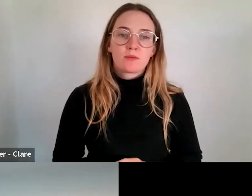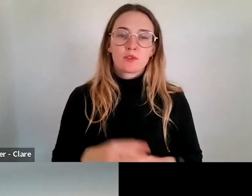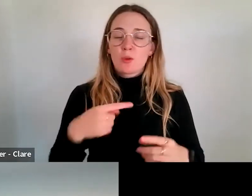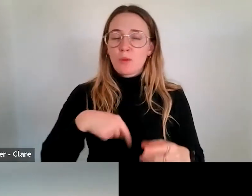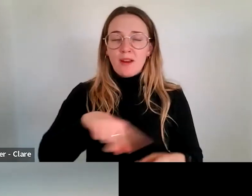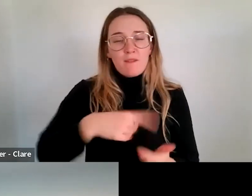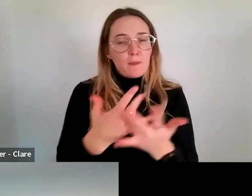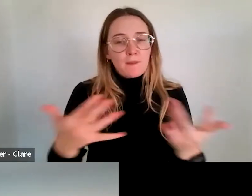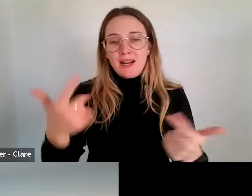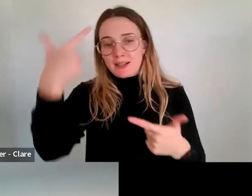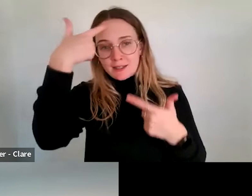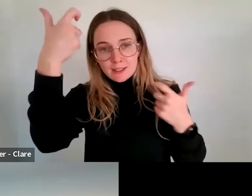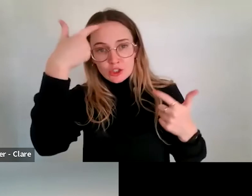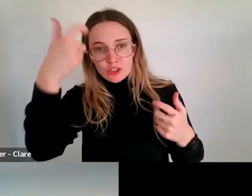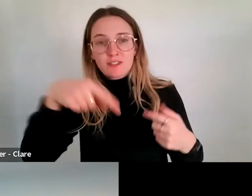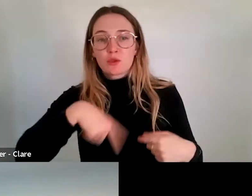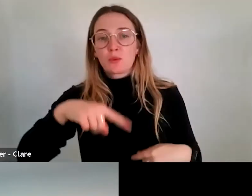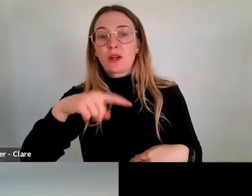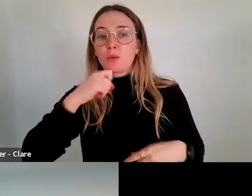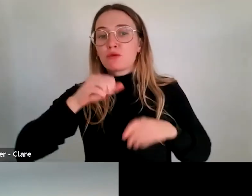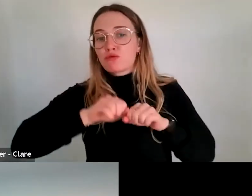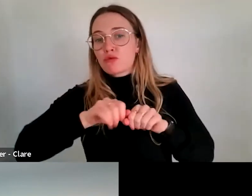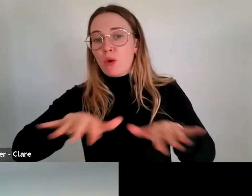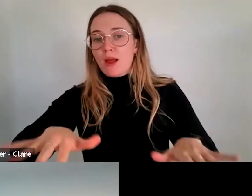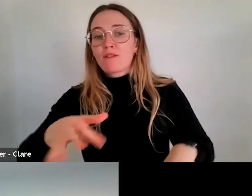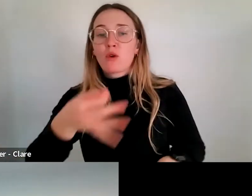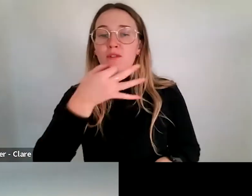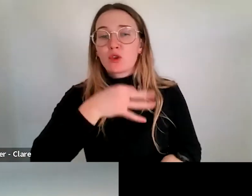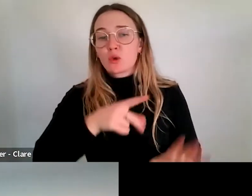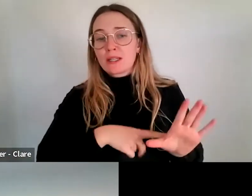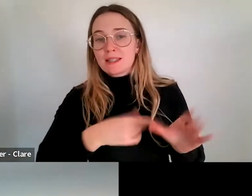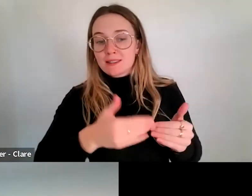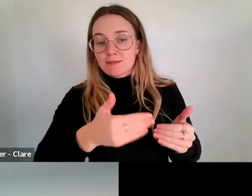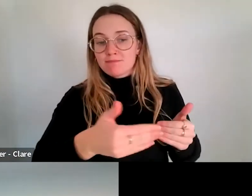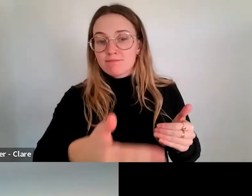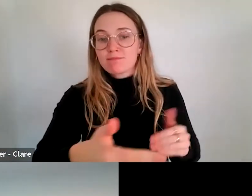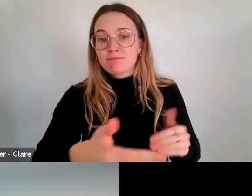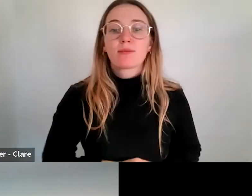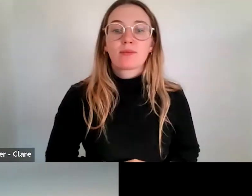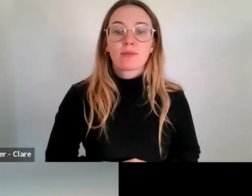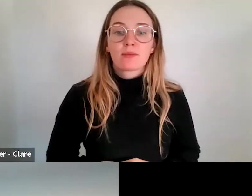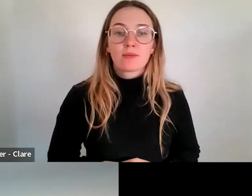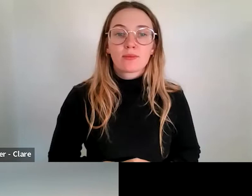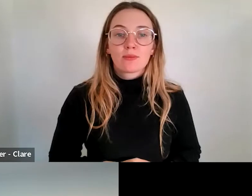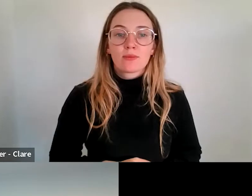we anticipate we'll roll out over the next couple of years. We have a... an